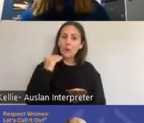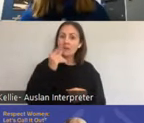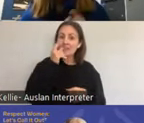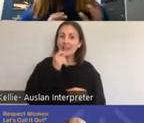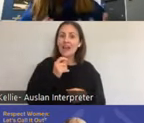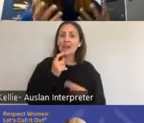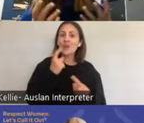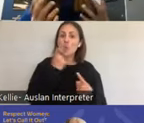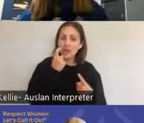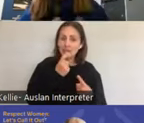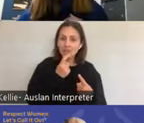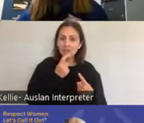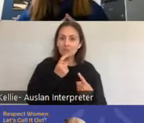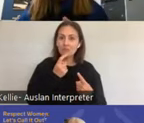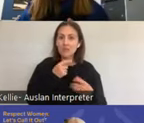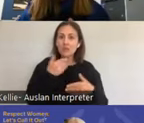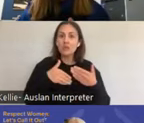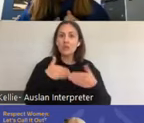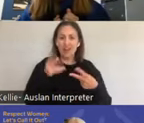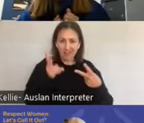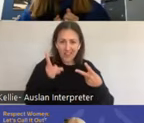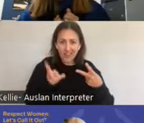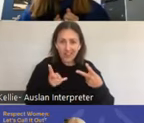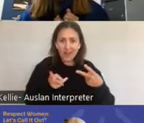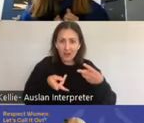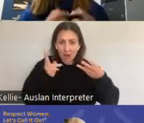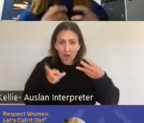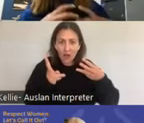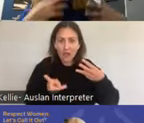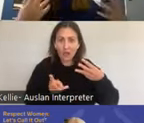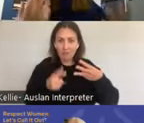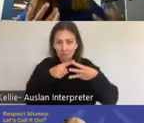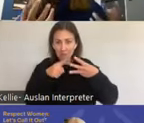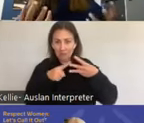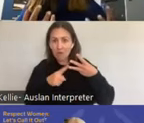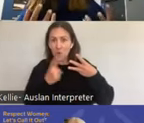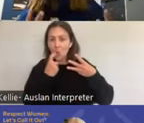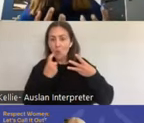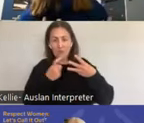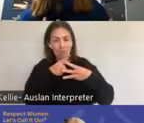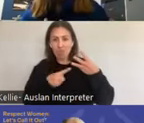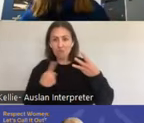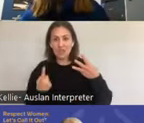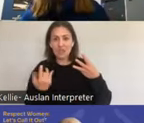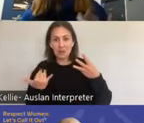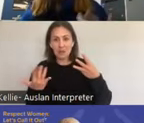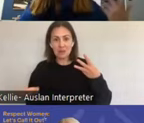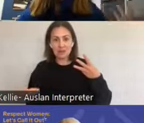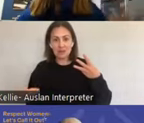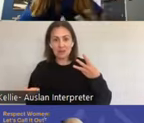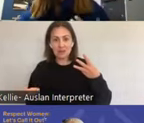What I find really important understanding of this system is it helps us understand how disease